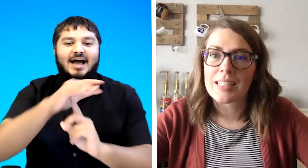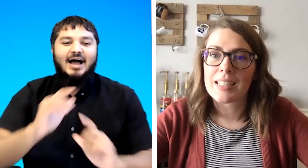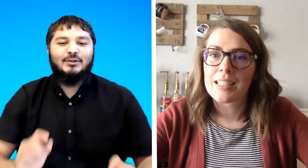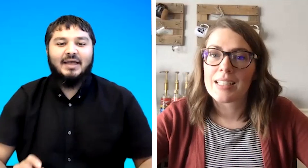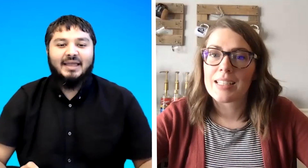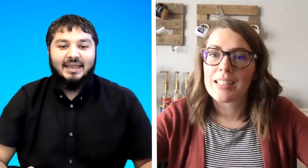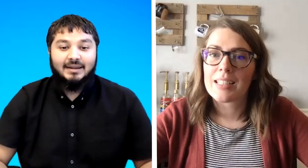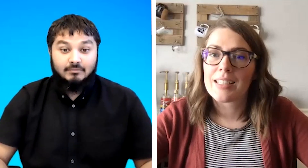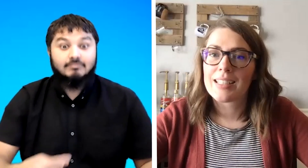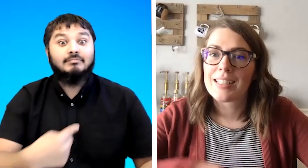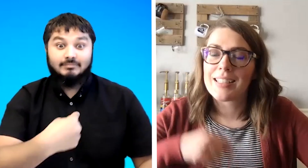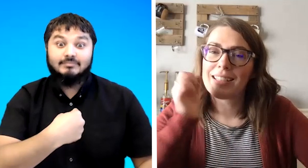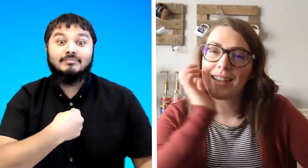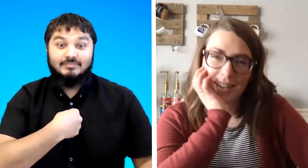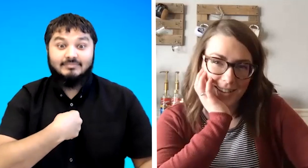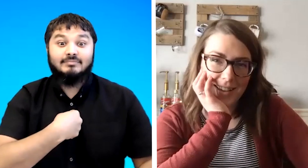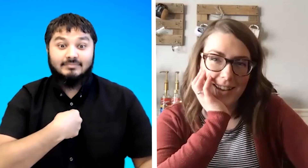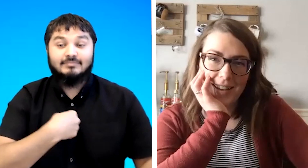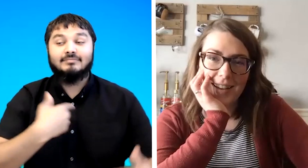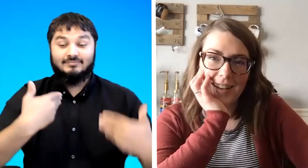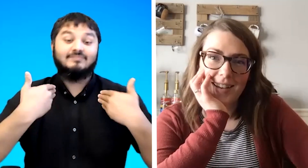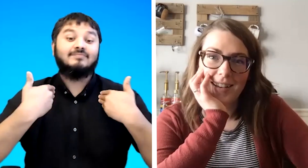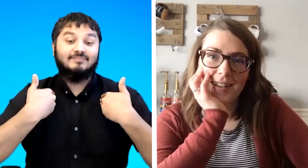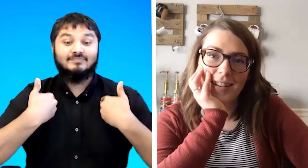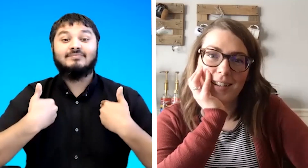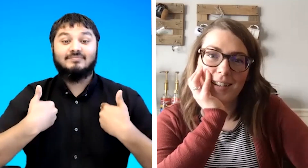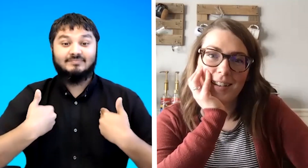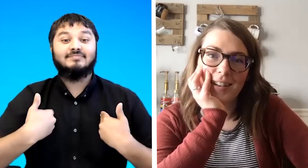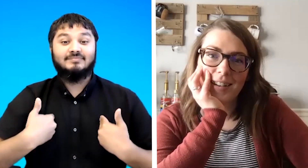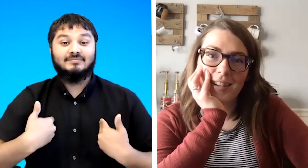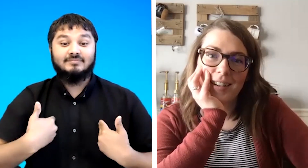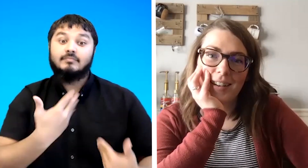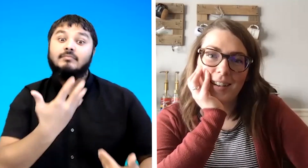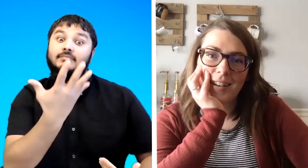i'll do that again